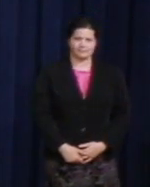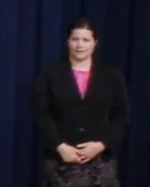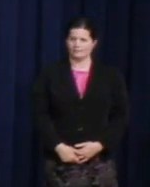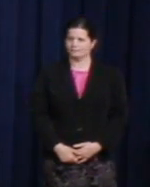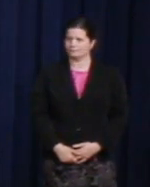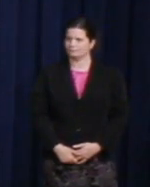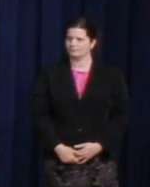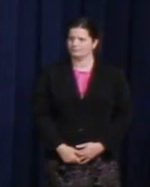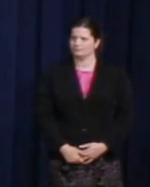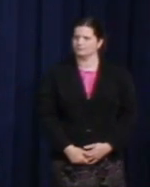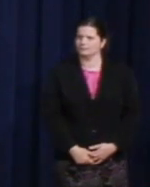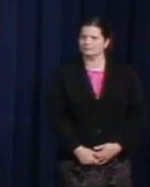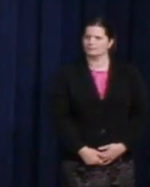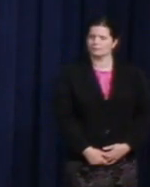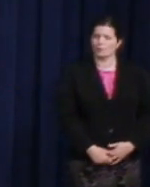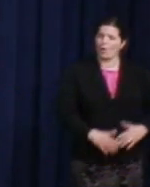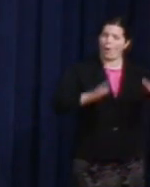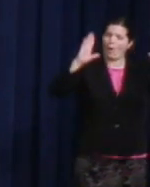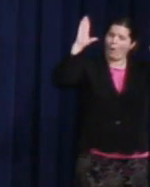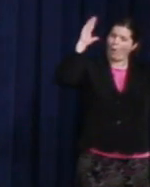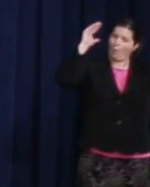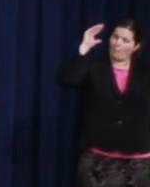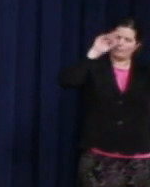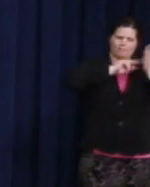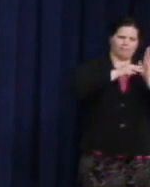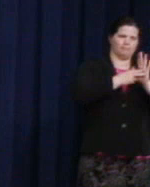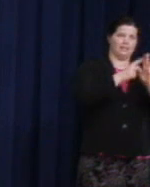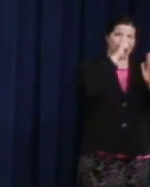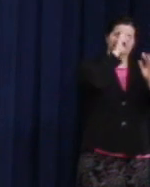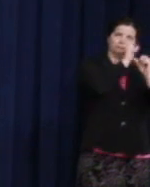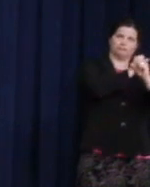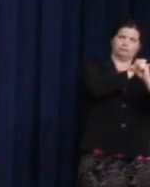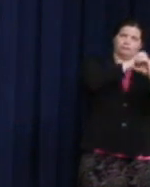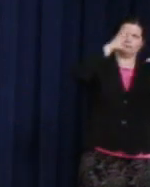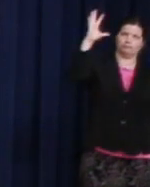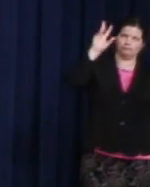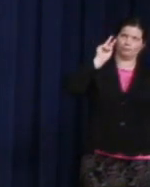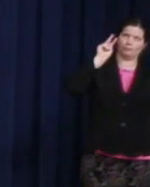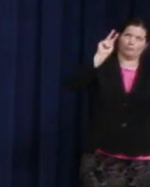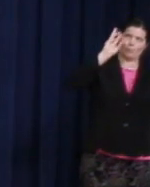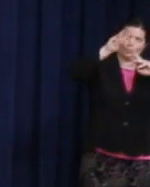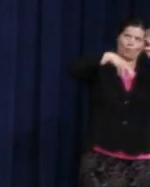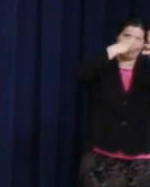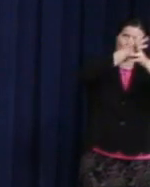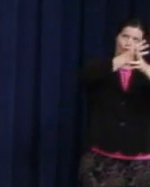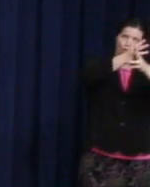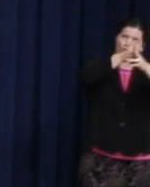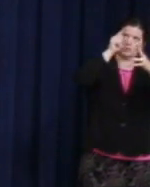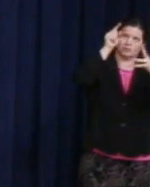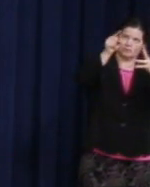Hope is about envisioning a world where it is simply not okay to execute people on the basis of their